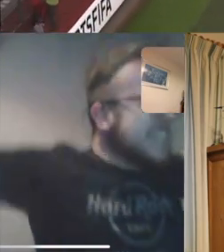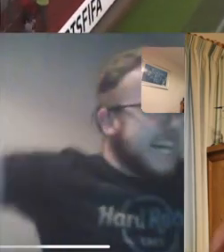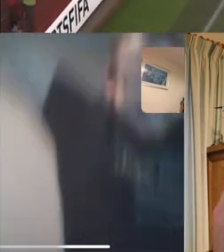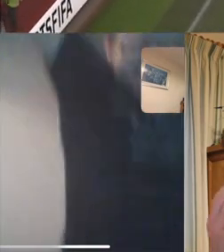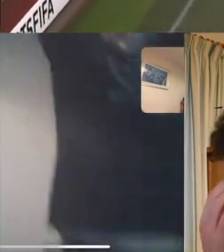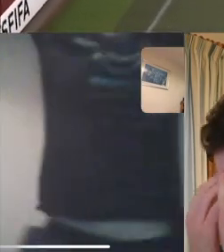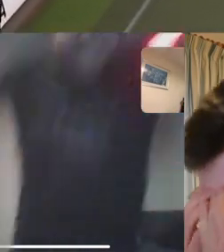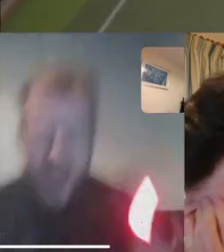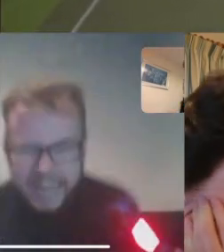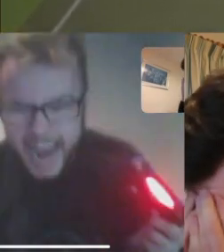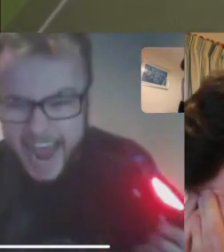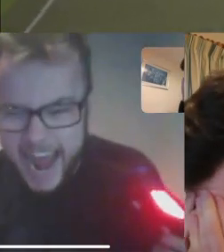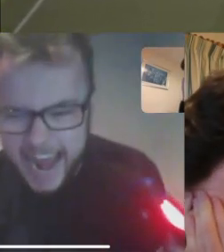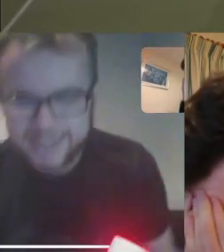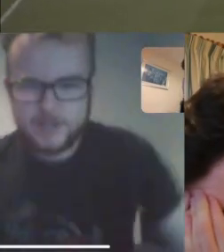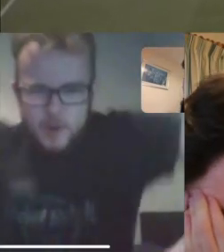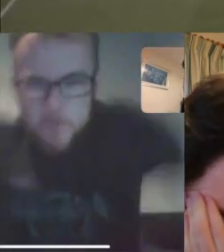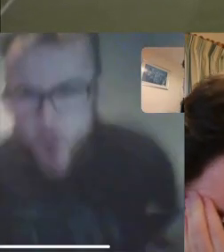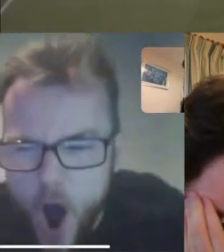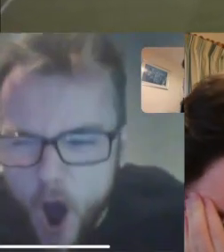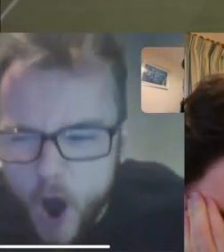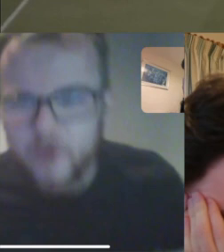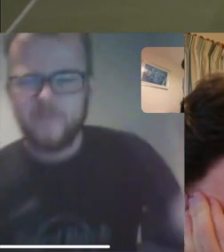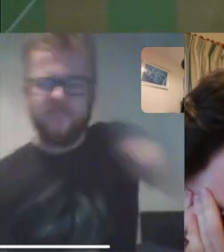Rhys: YEAHHH! Rhys: COMEBACK!!! Rhys: GOAL!